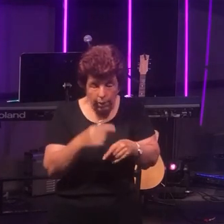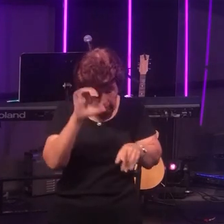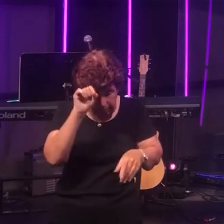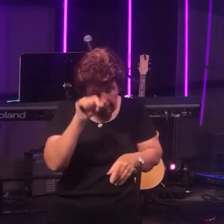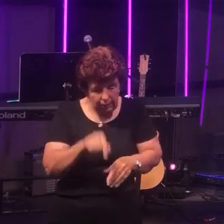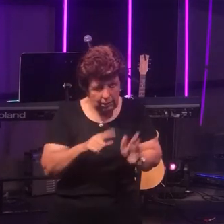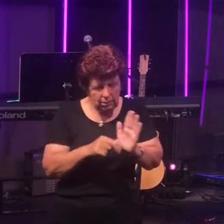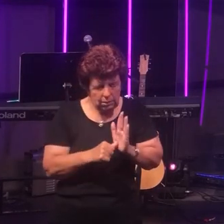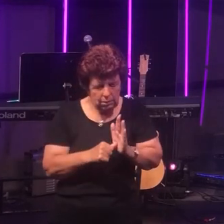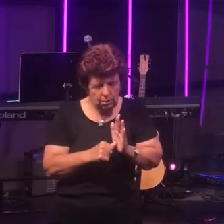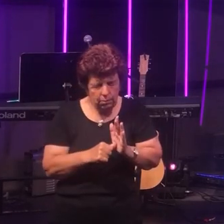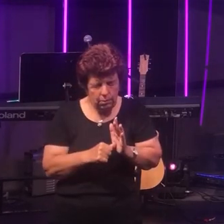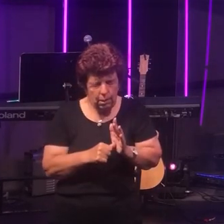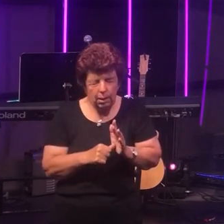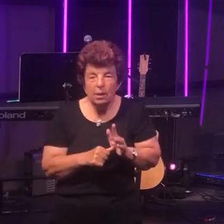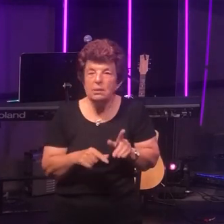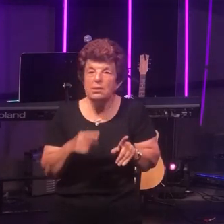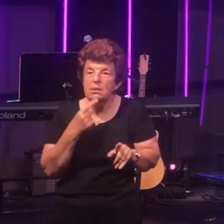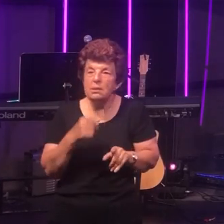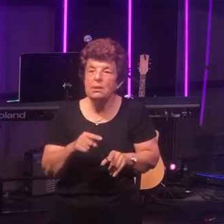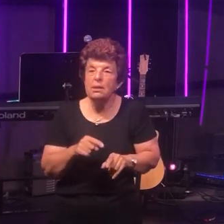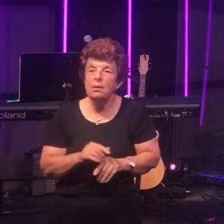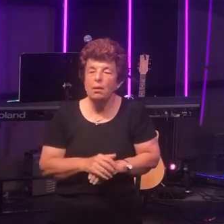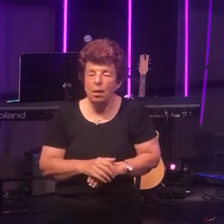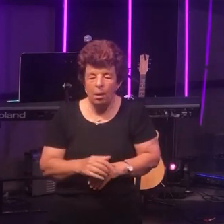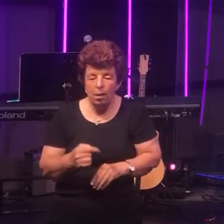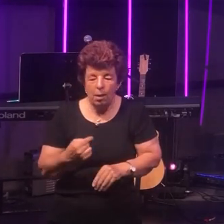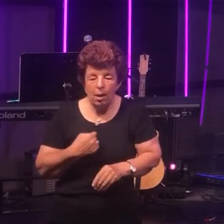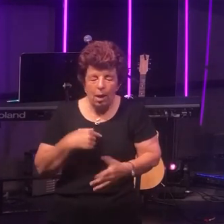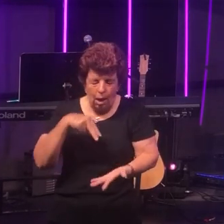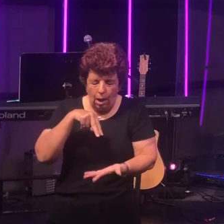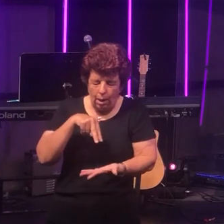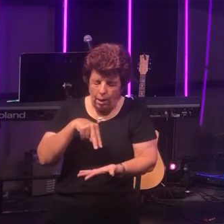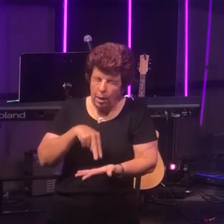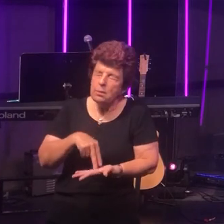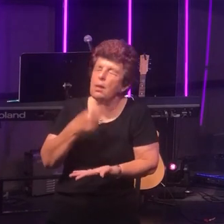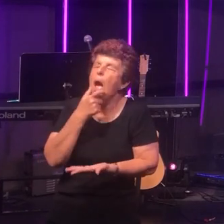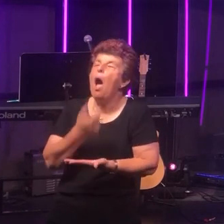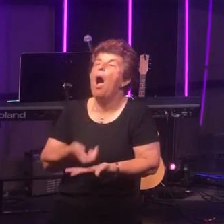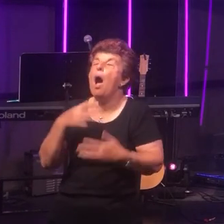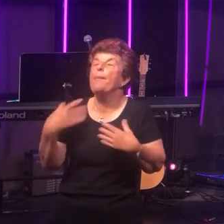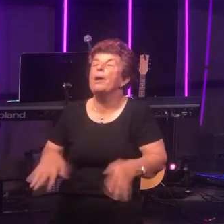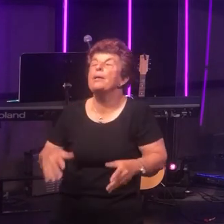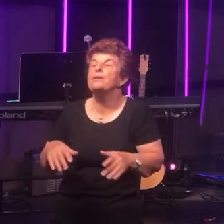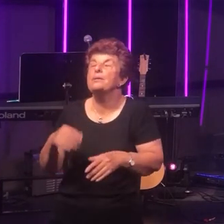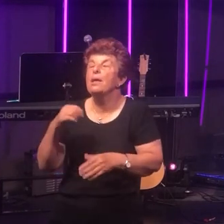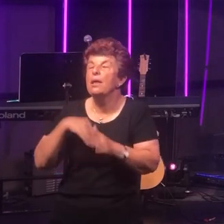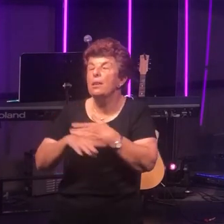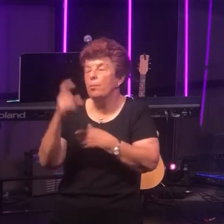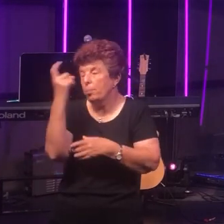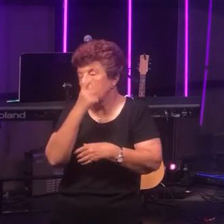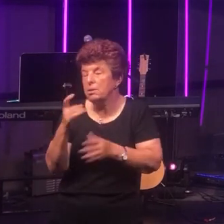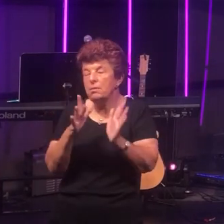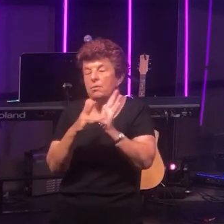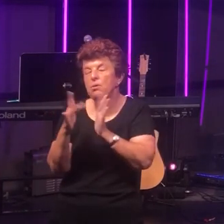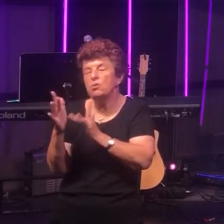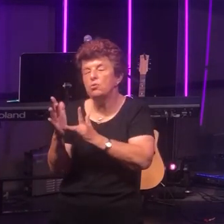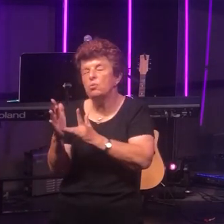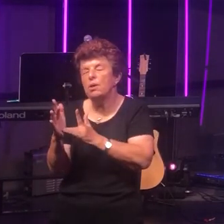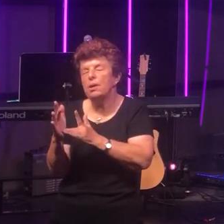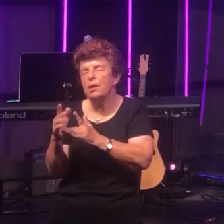goes this way... "I stand amazed in the presence of Jesus the Nazarene.